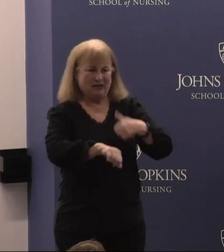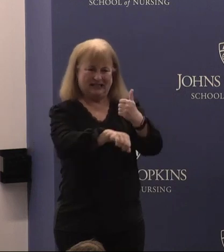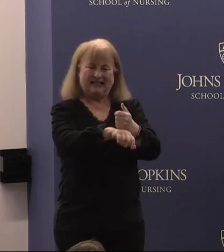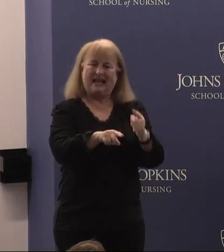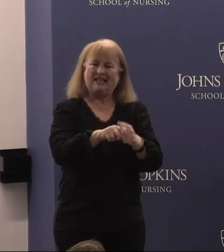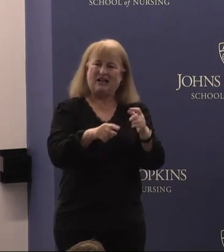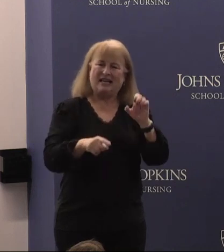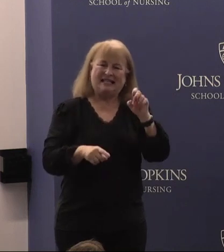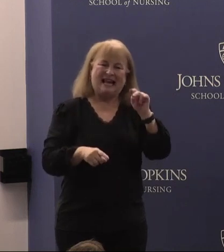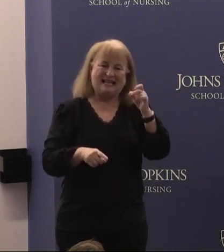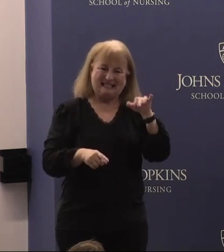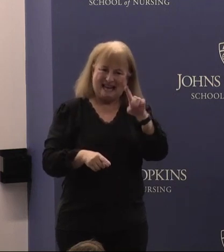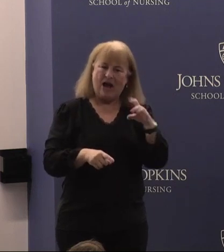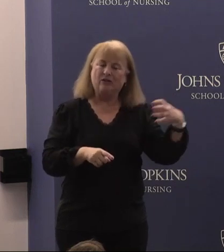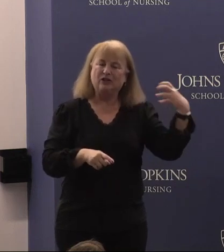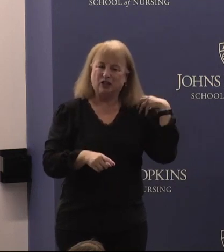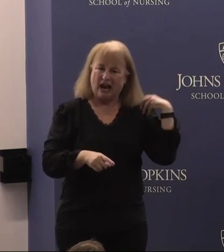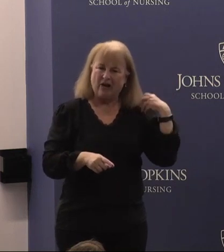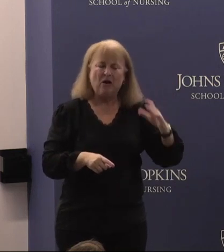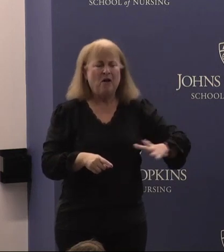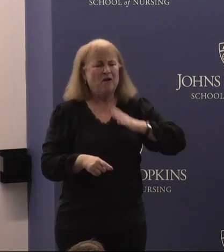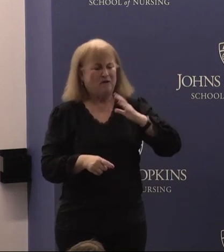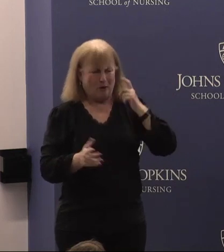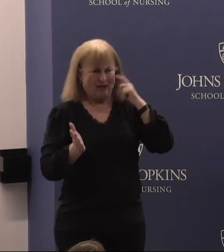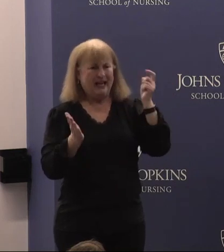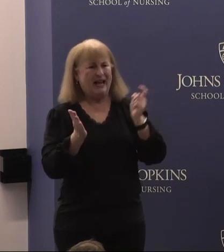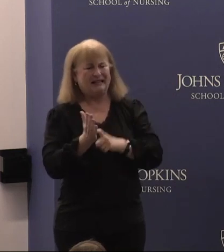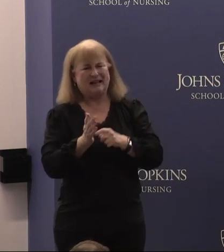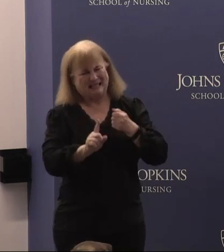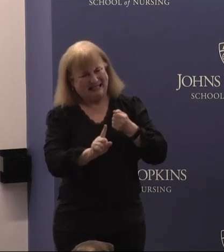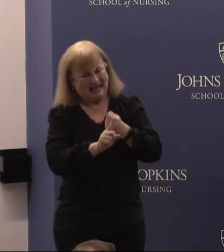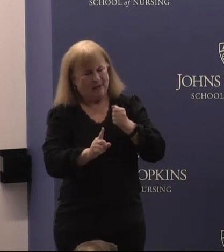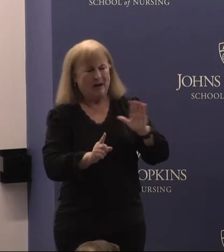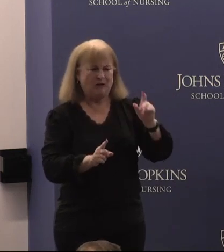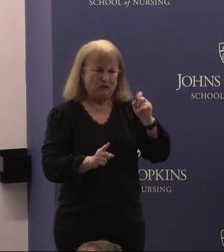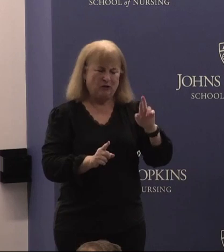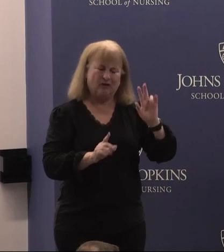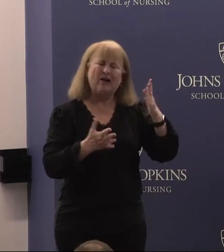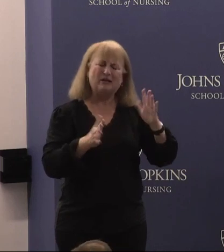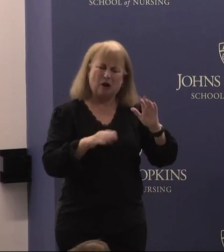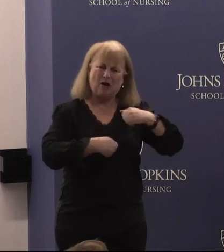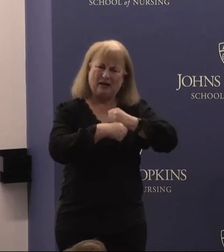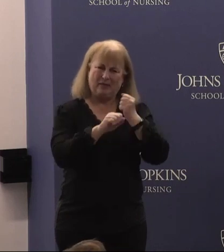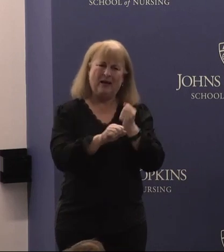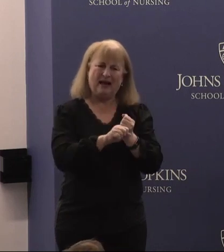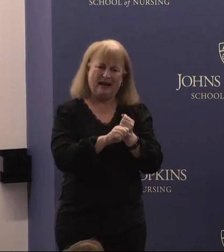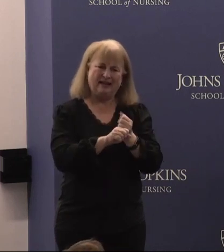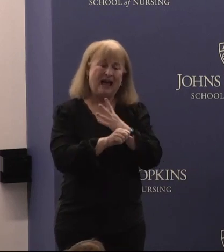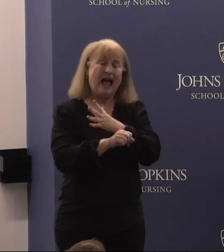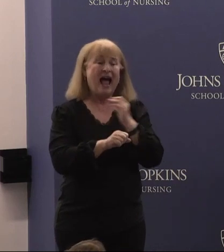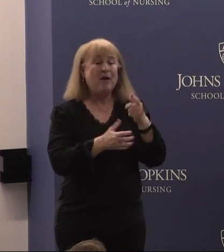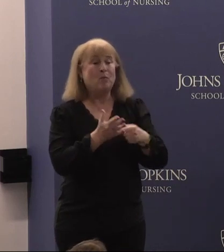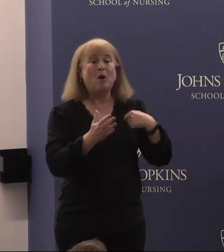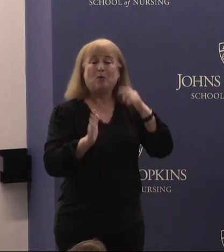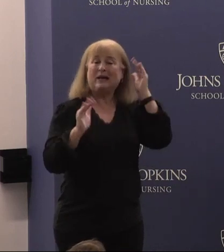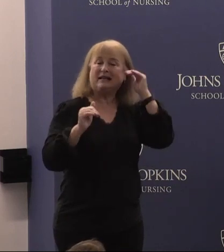endowed chair formally acknowledges the impact her career has already made and what we expect to come